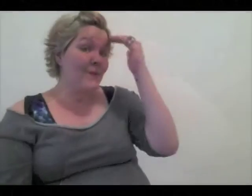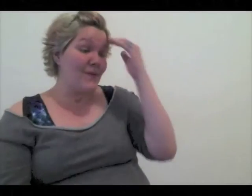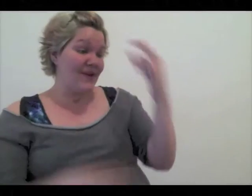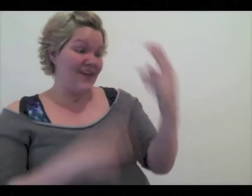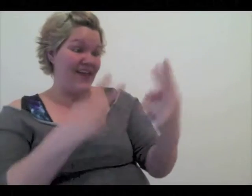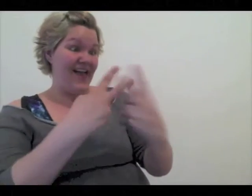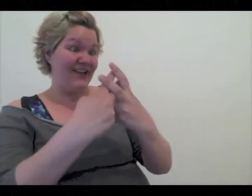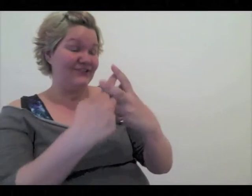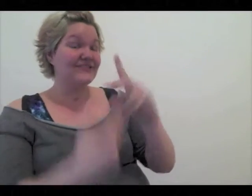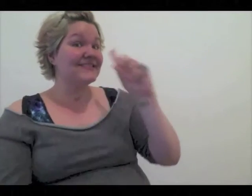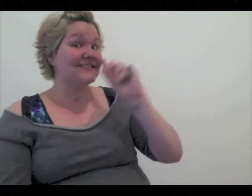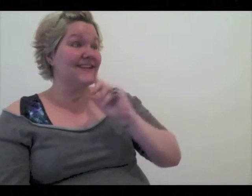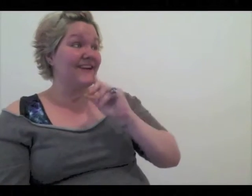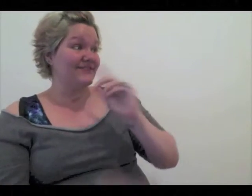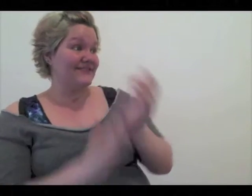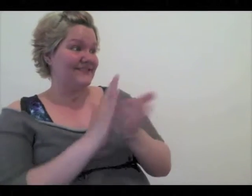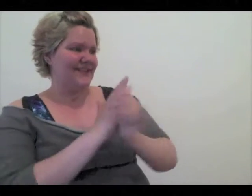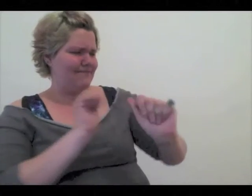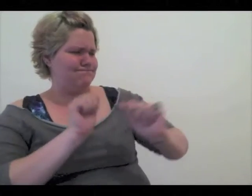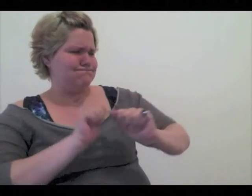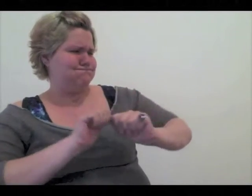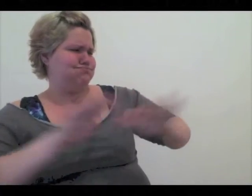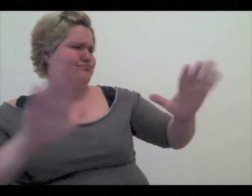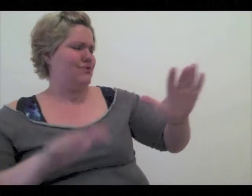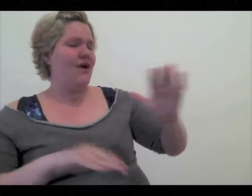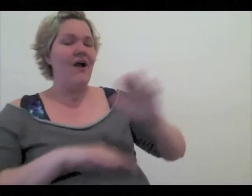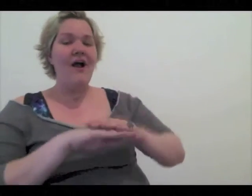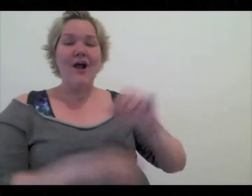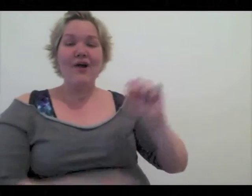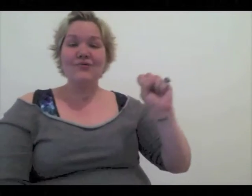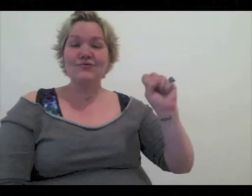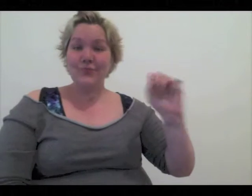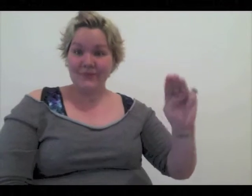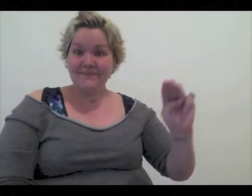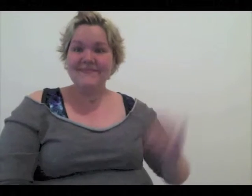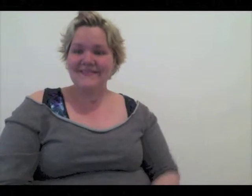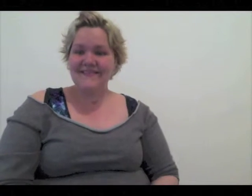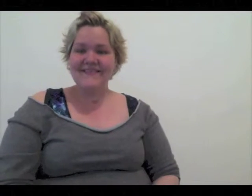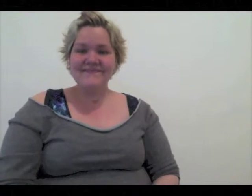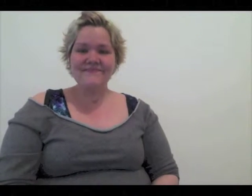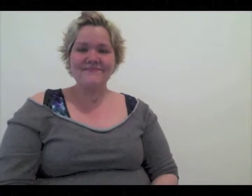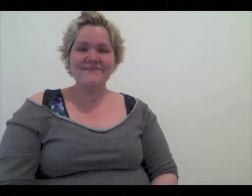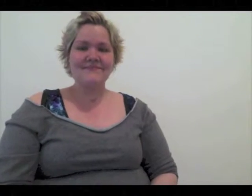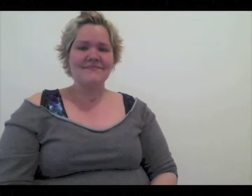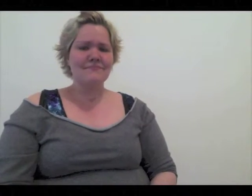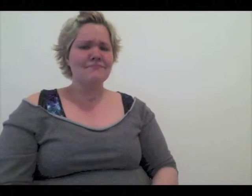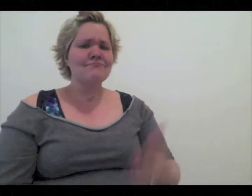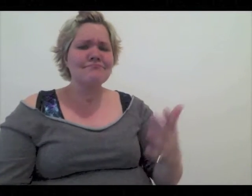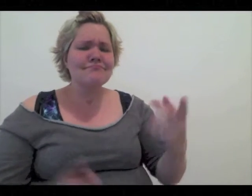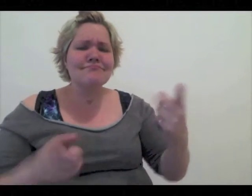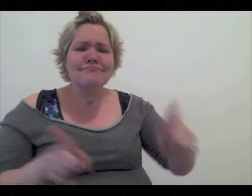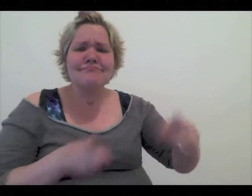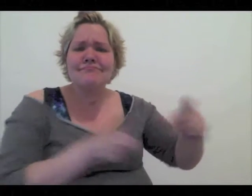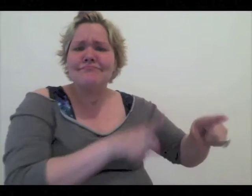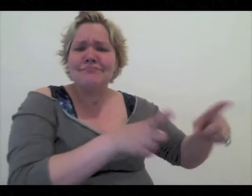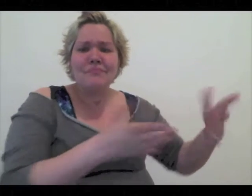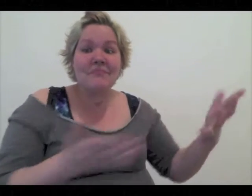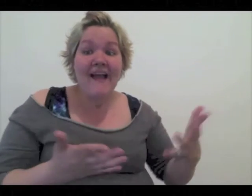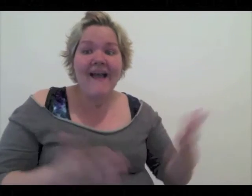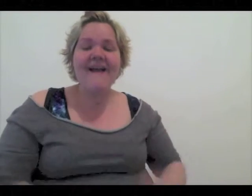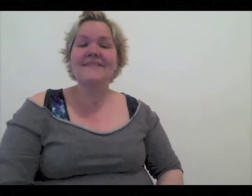#DeafTalent movement is becoming viral in the media.